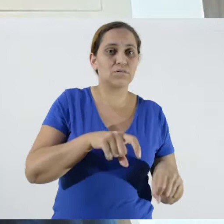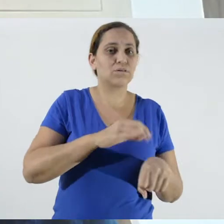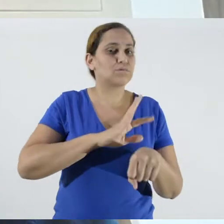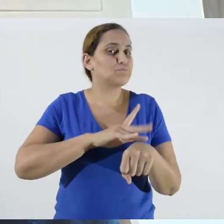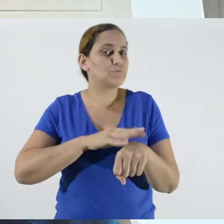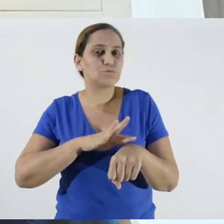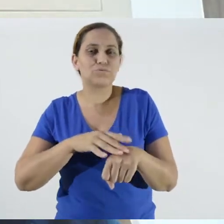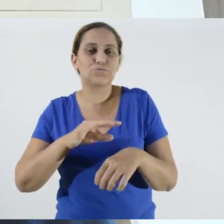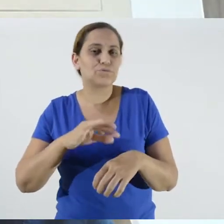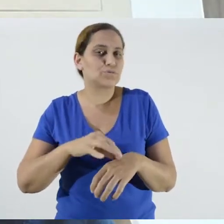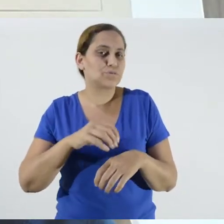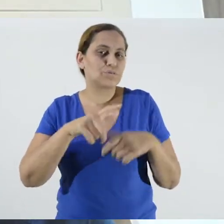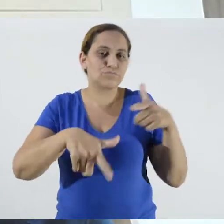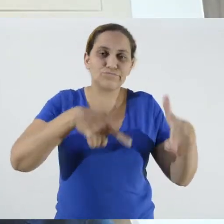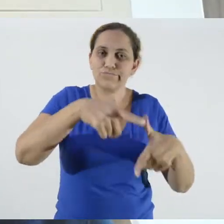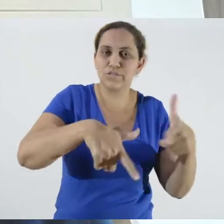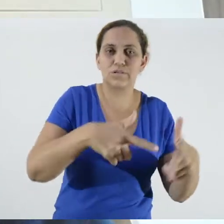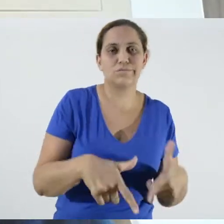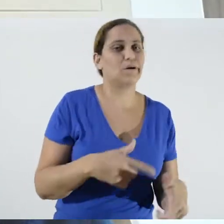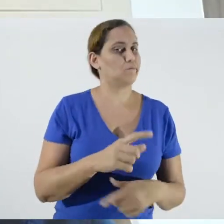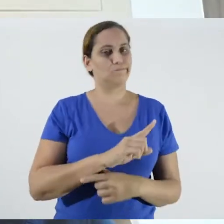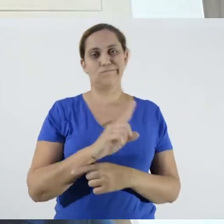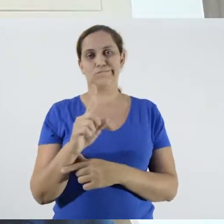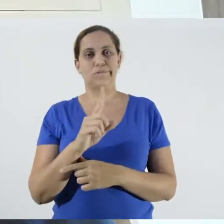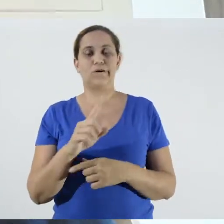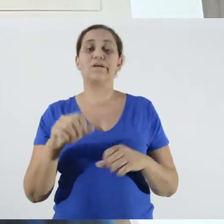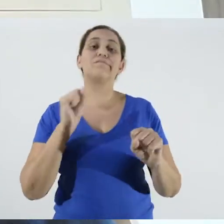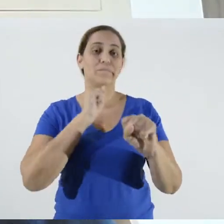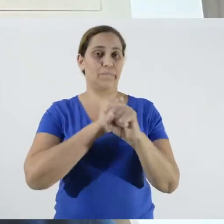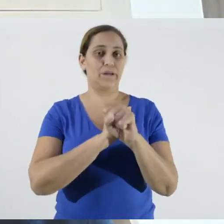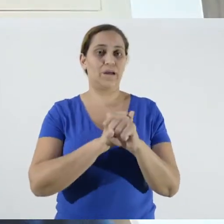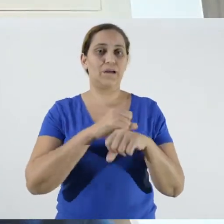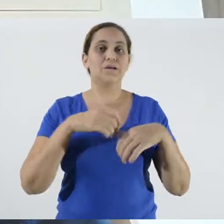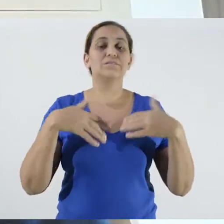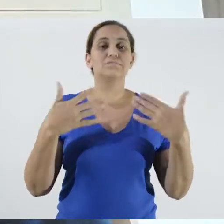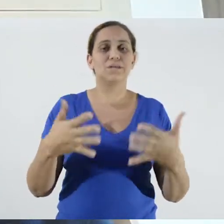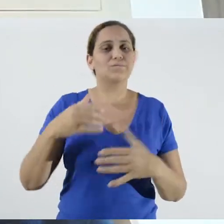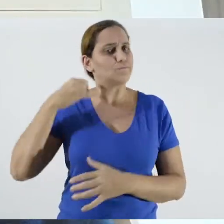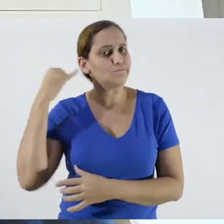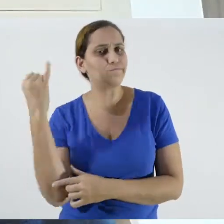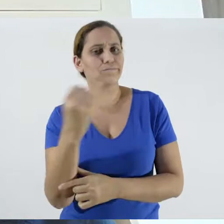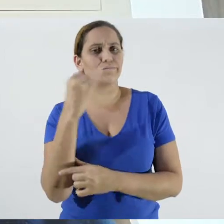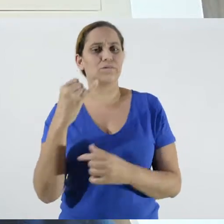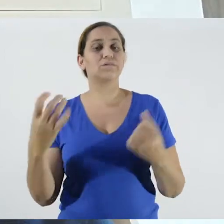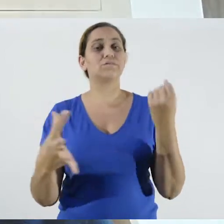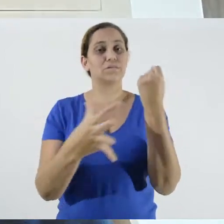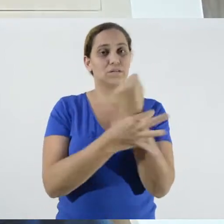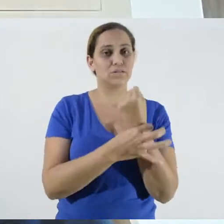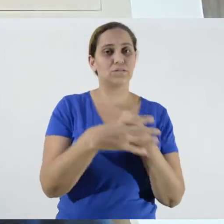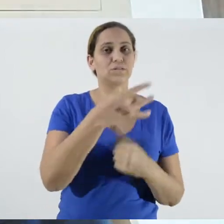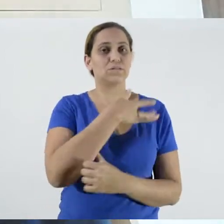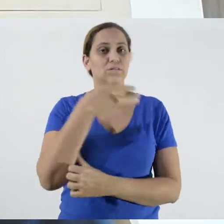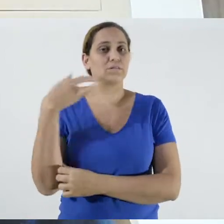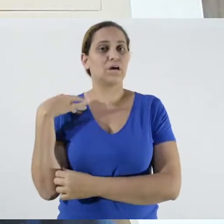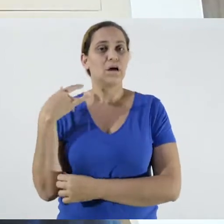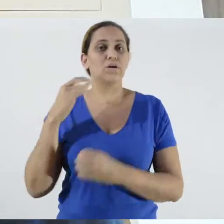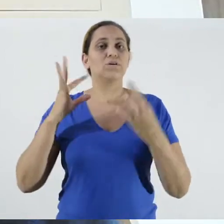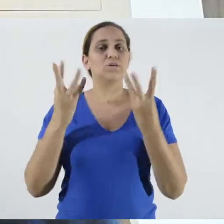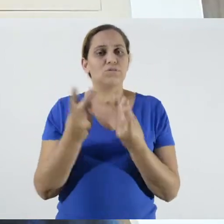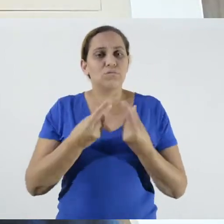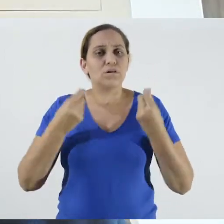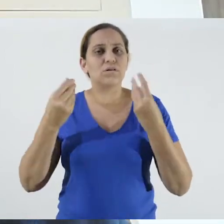so important to guarantee health and a good quality of life for these people.